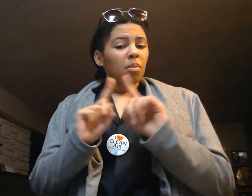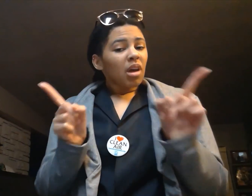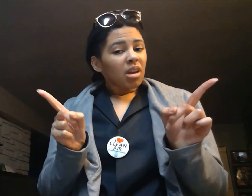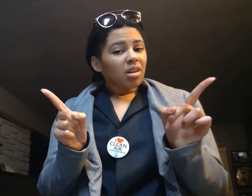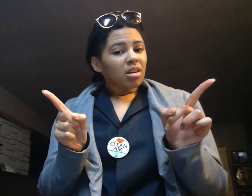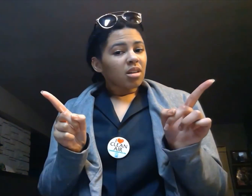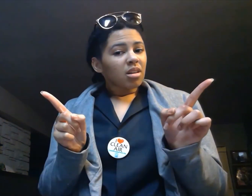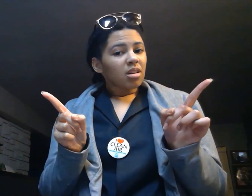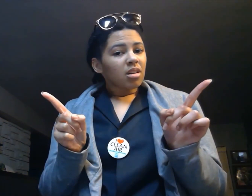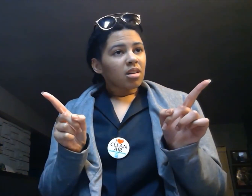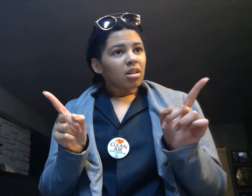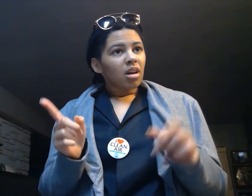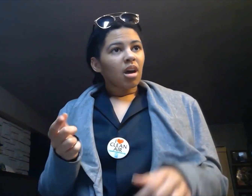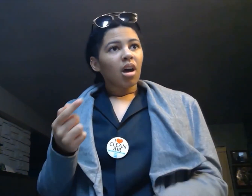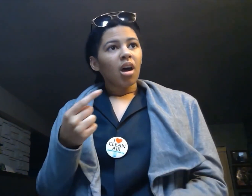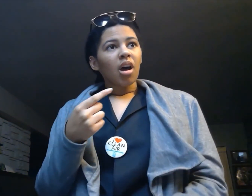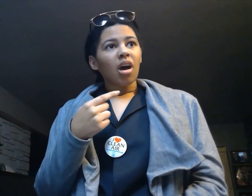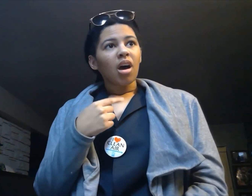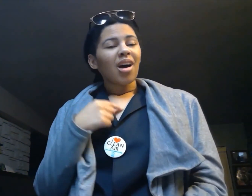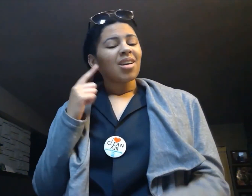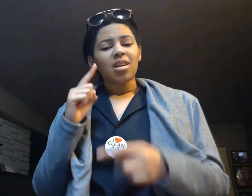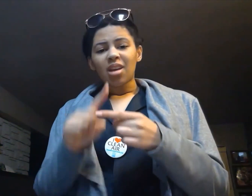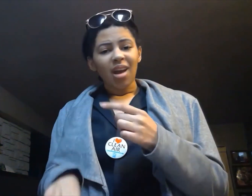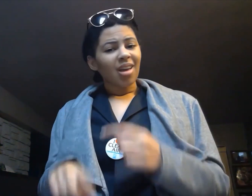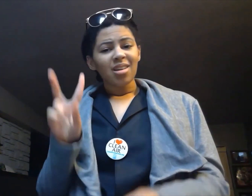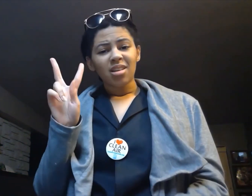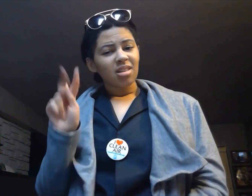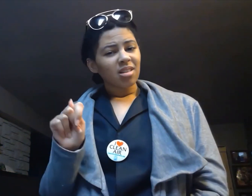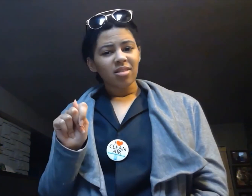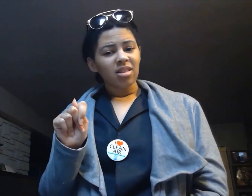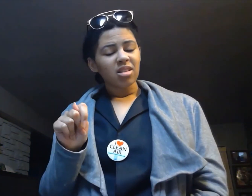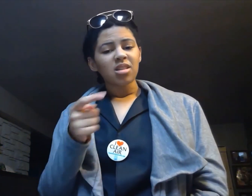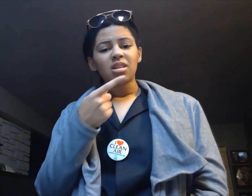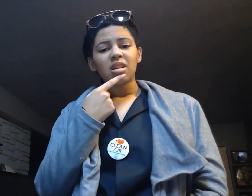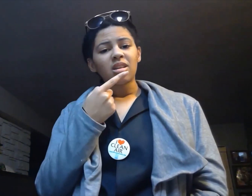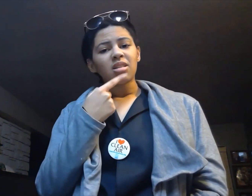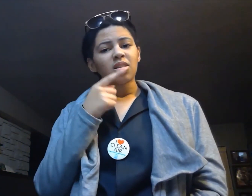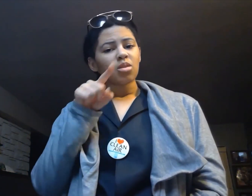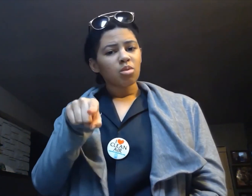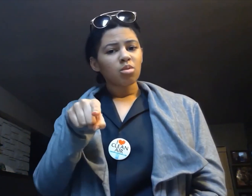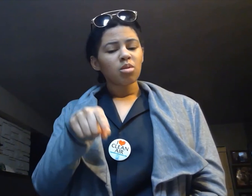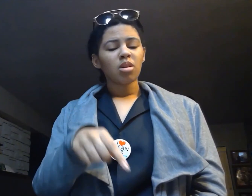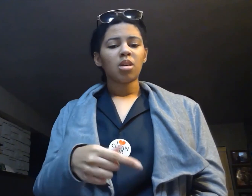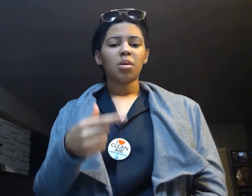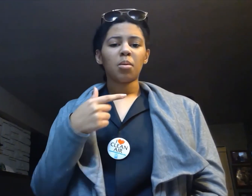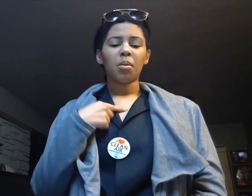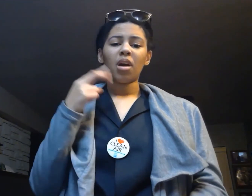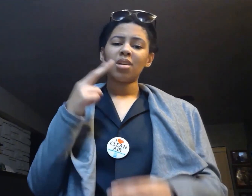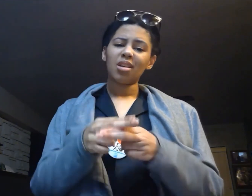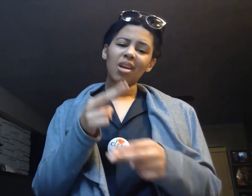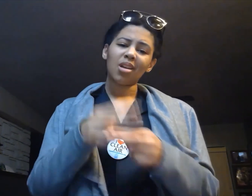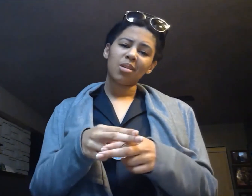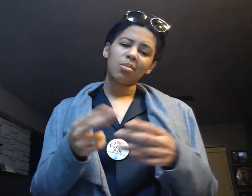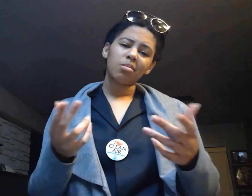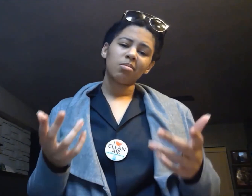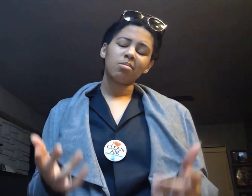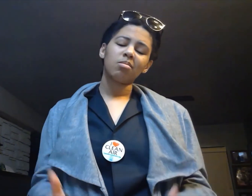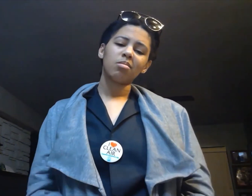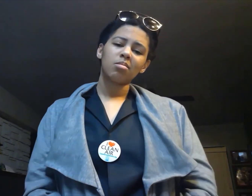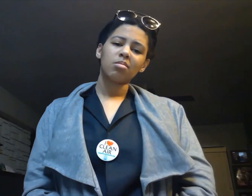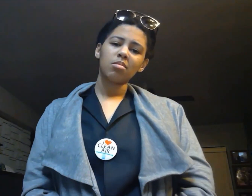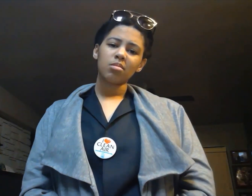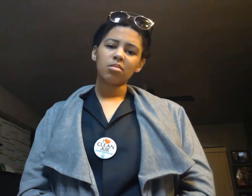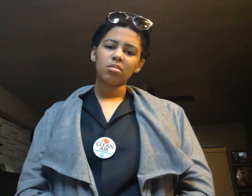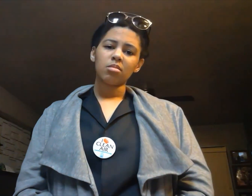But, I can't ask or tell you my name...